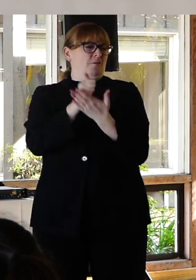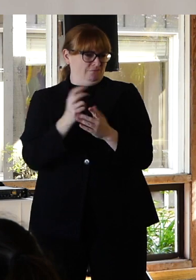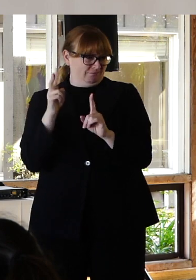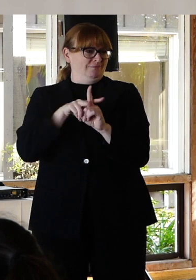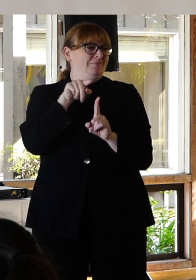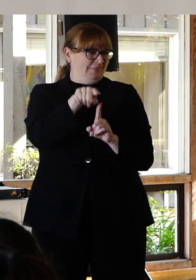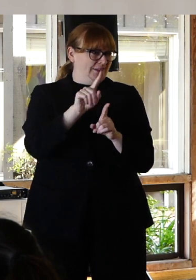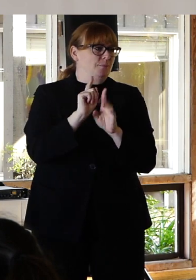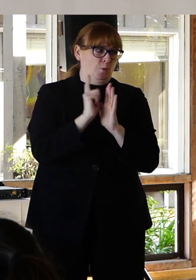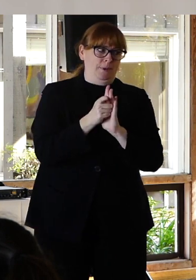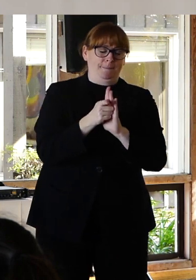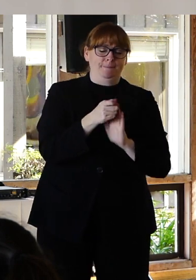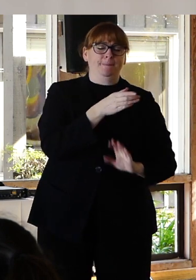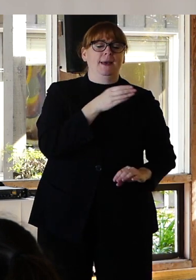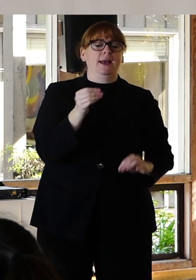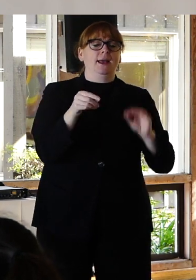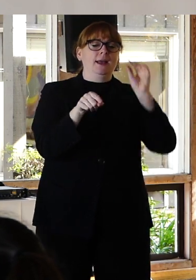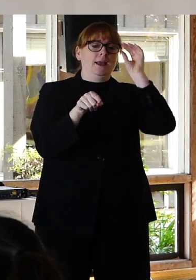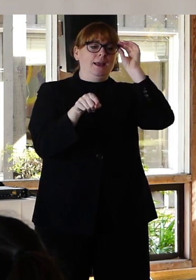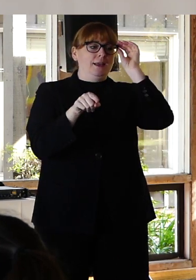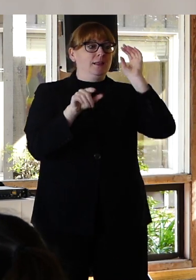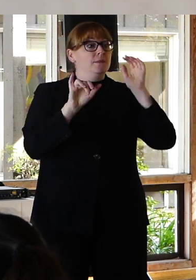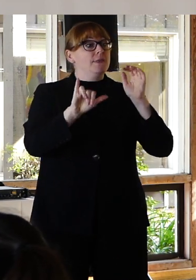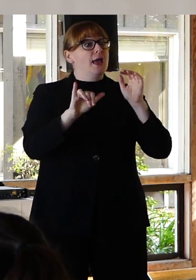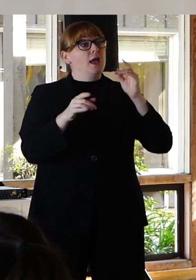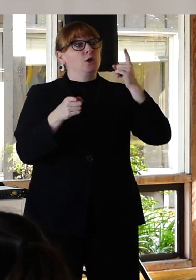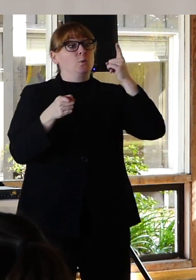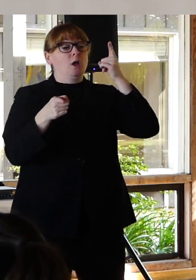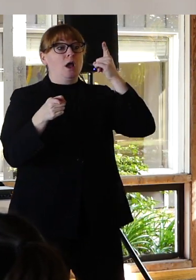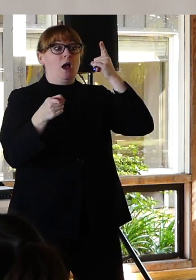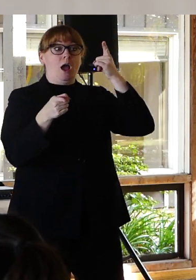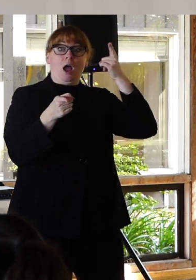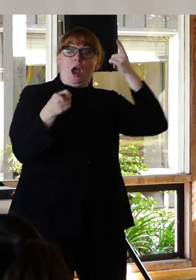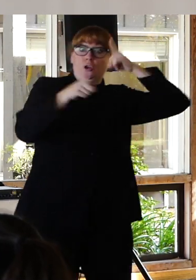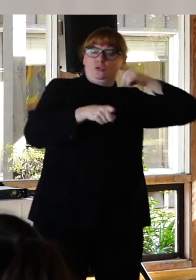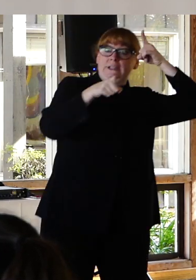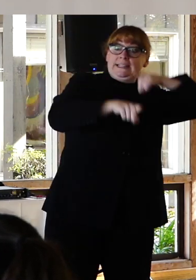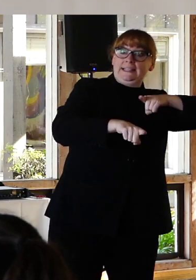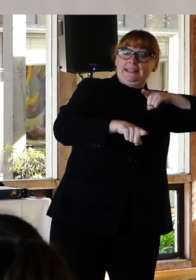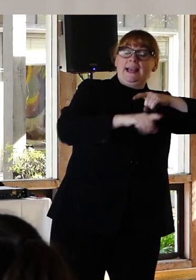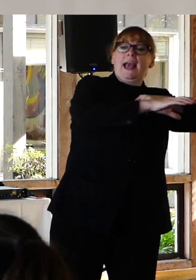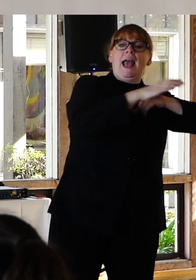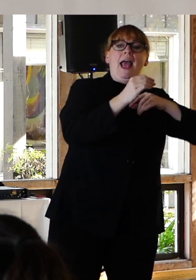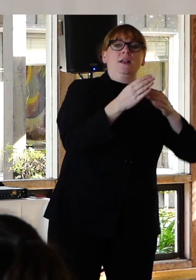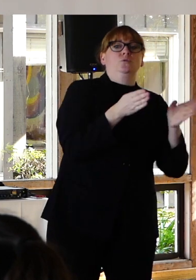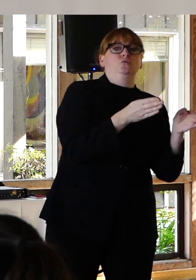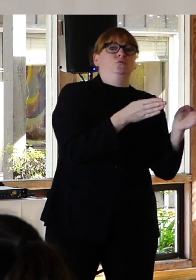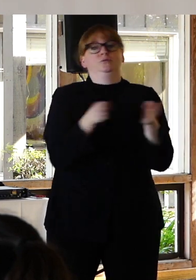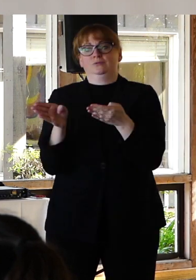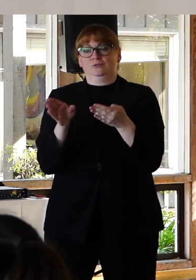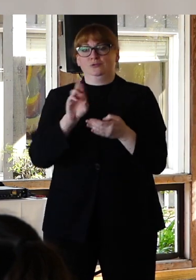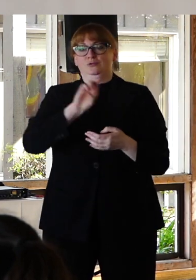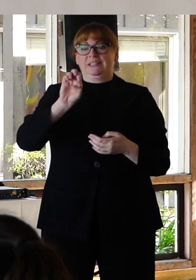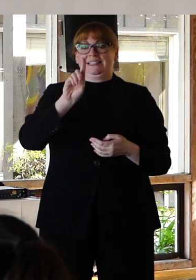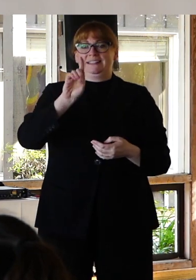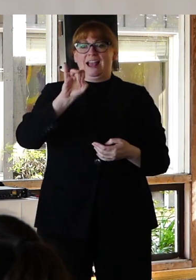of agreeing and redirecting. Which is somewhere. In my notes